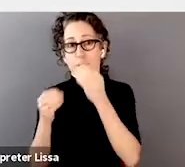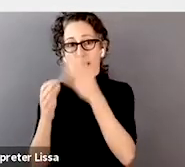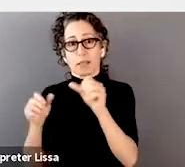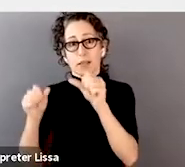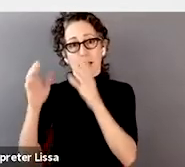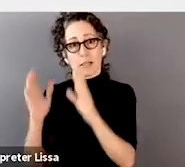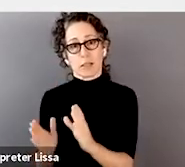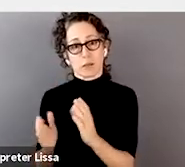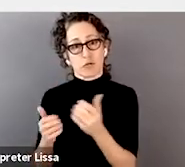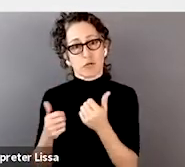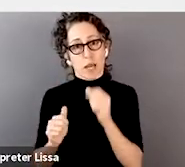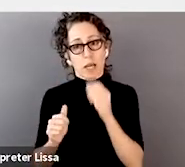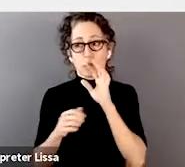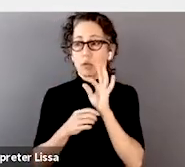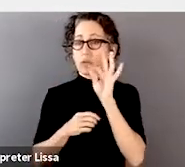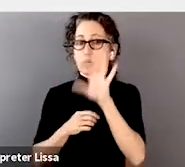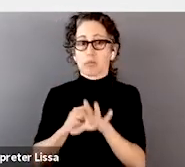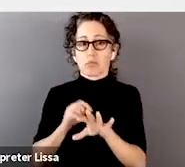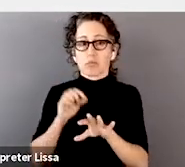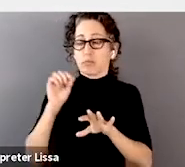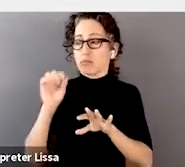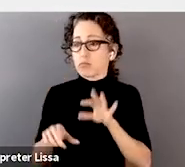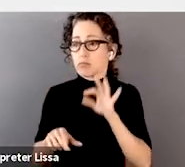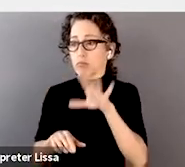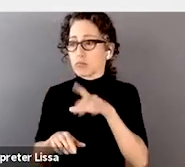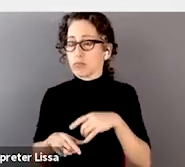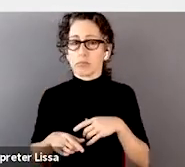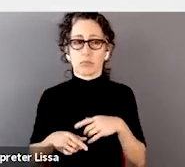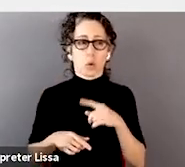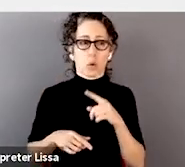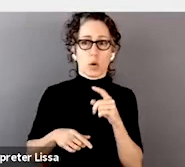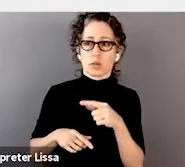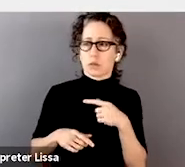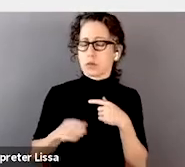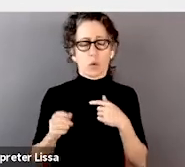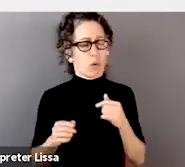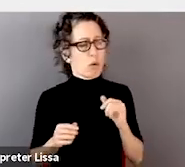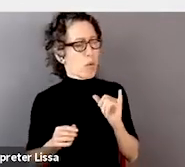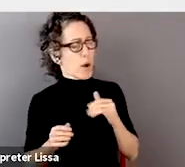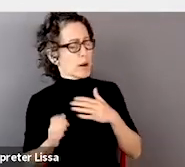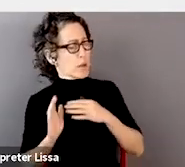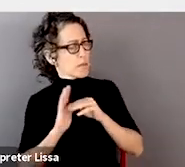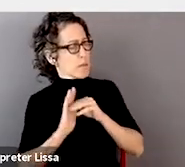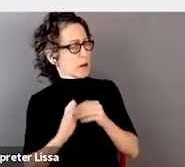that start with not only, why did my model make this mistake, but how can I improve my model,